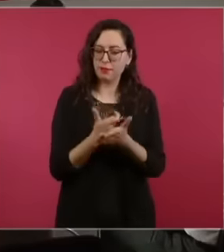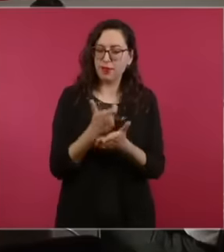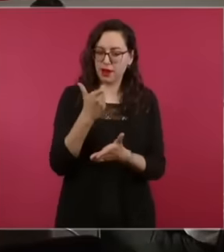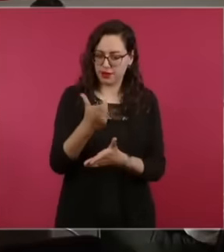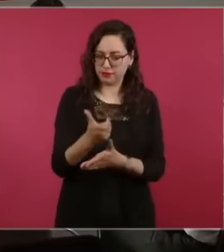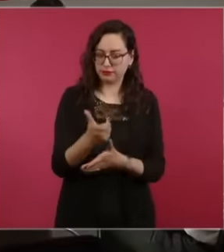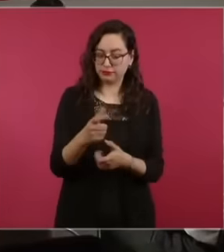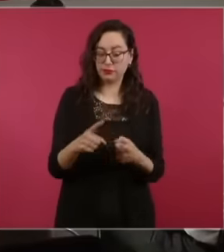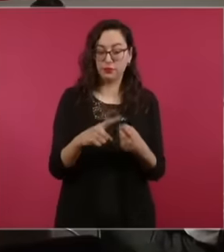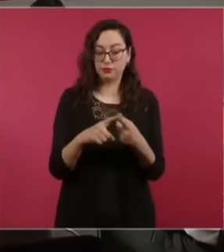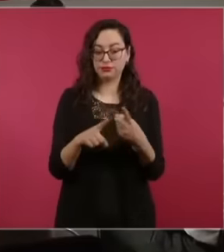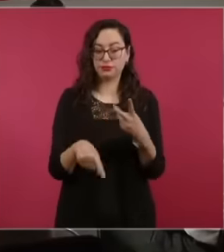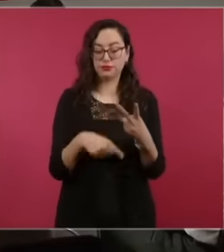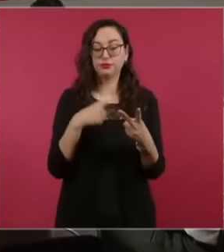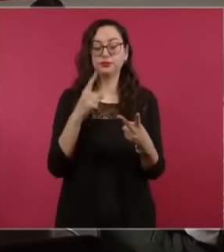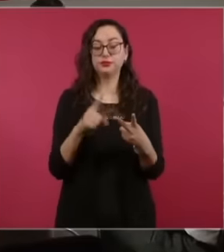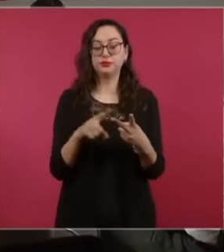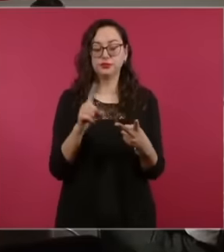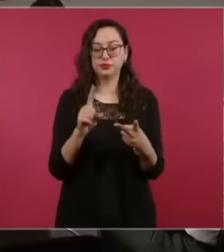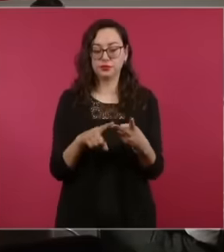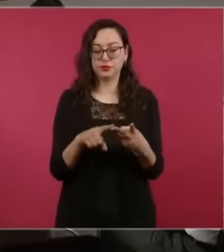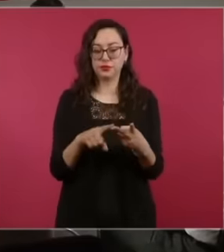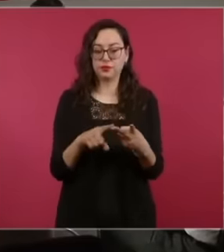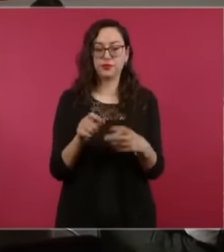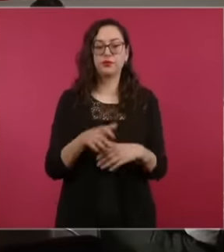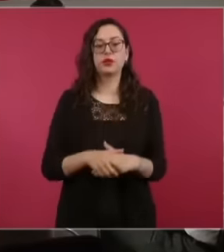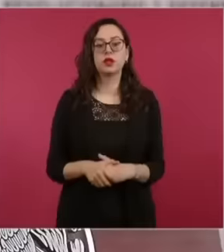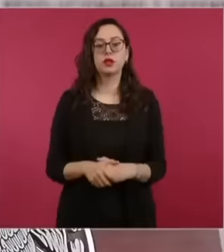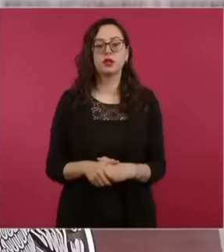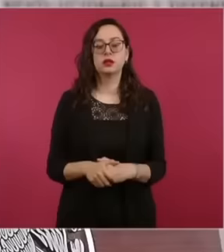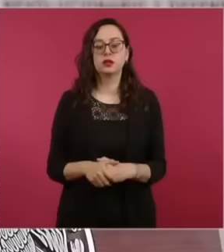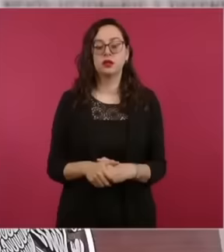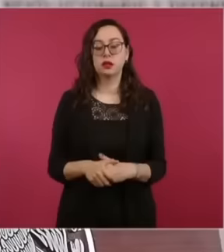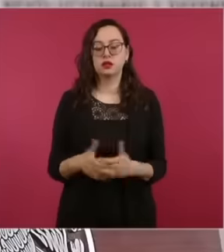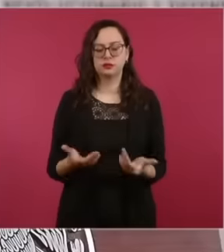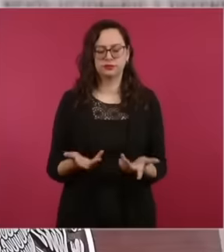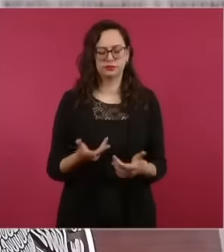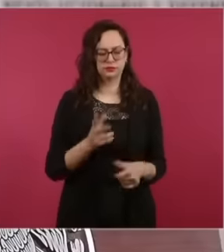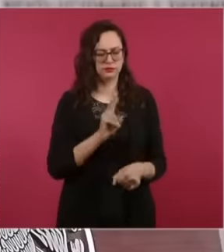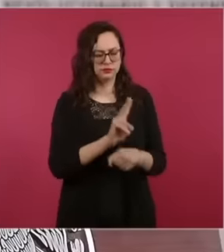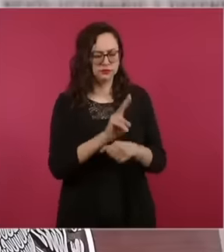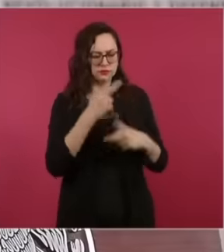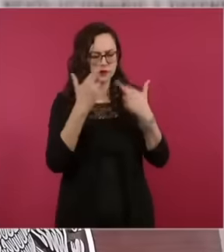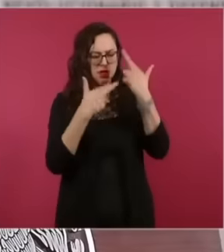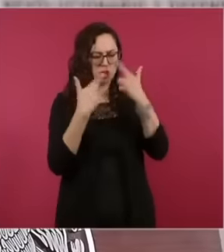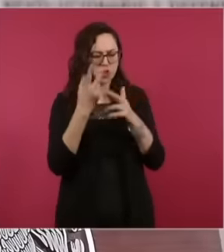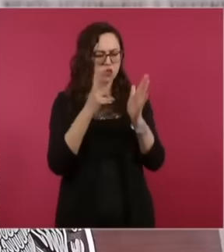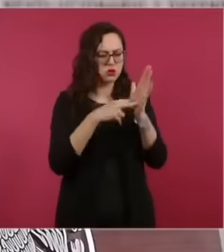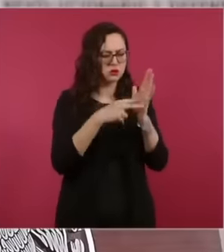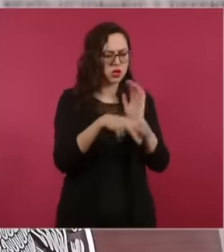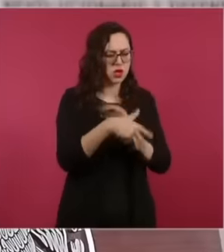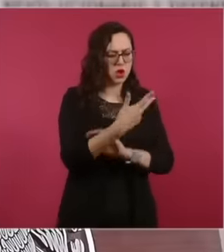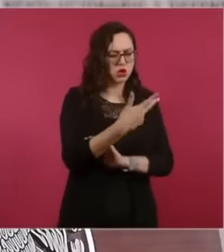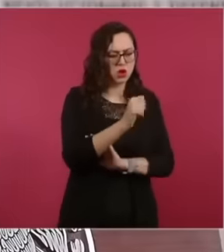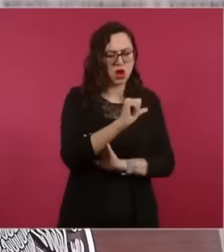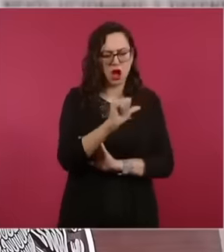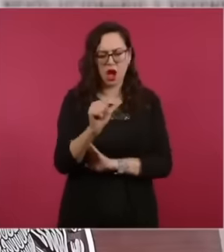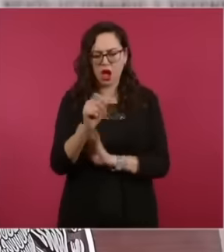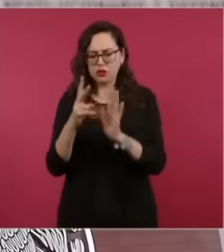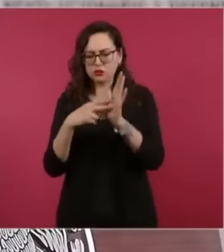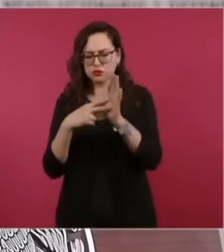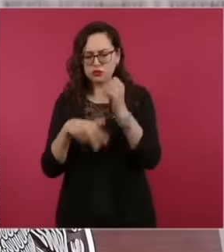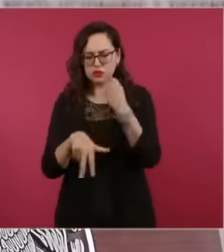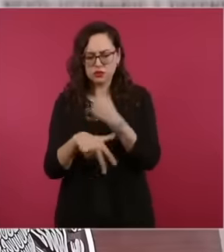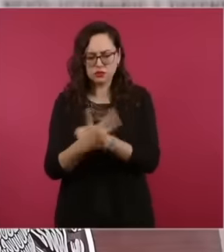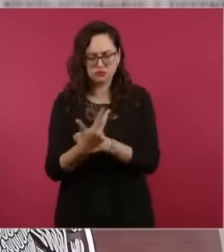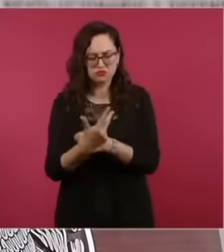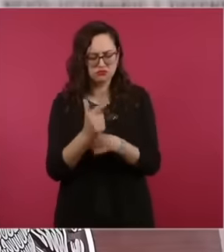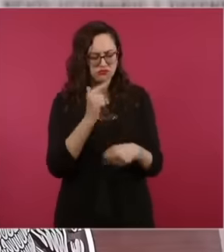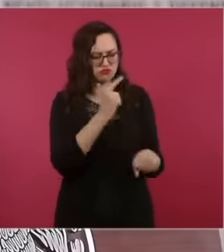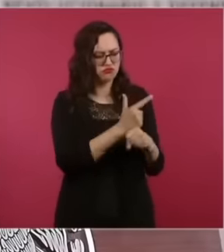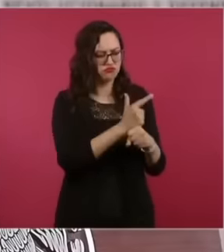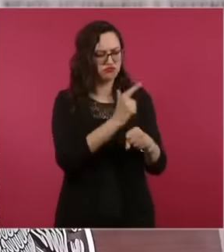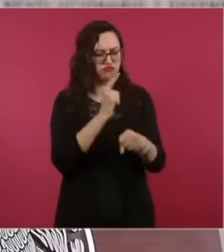already mentioned derived from the estimates from 2008 to 2013 it was concluded that two companies of this